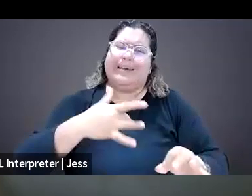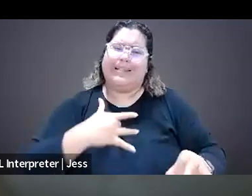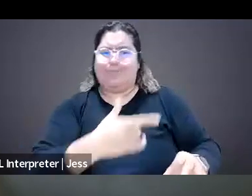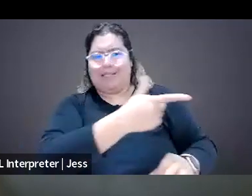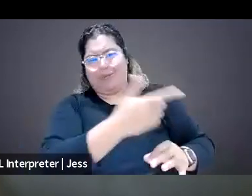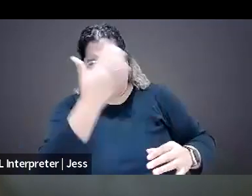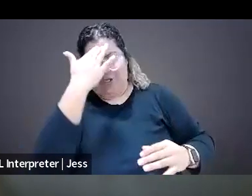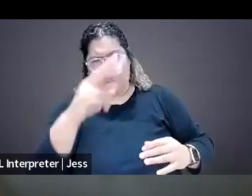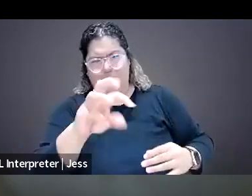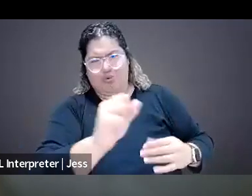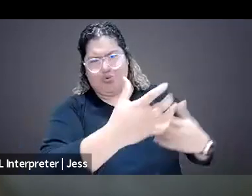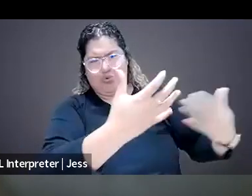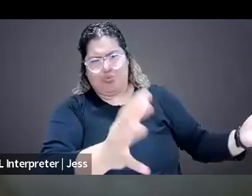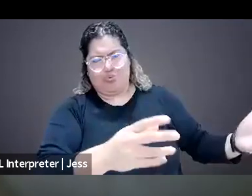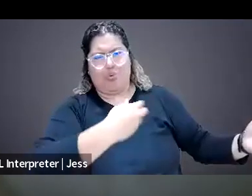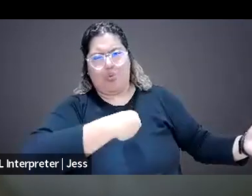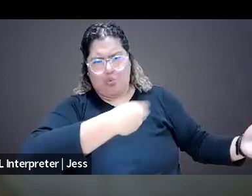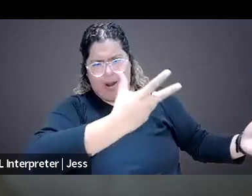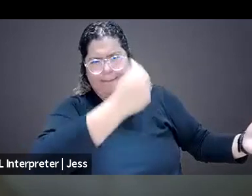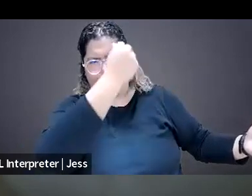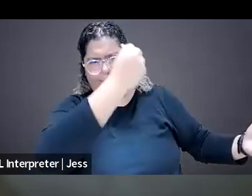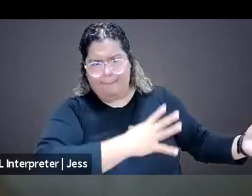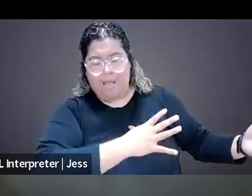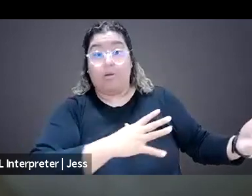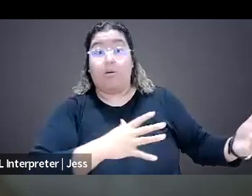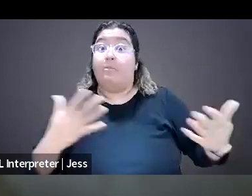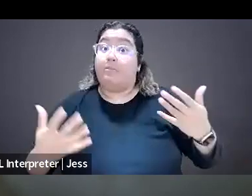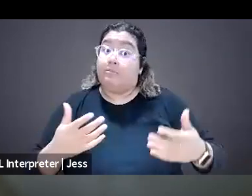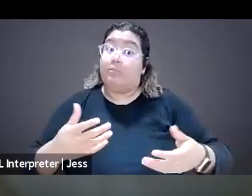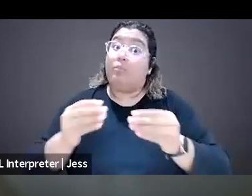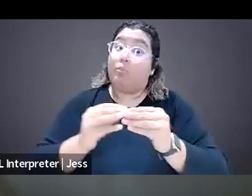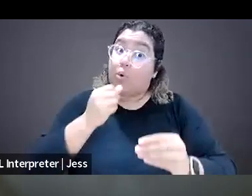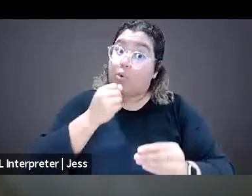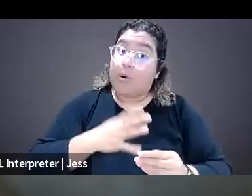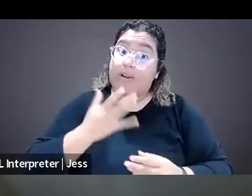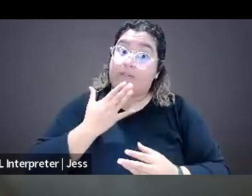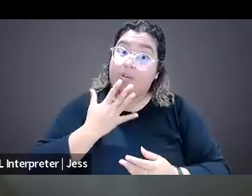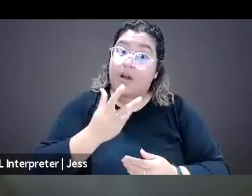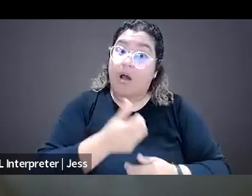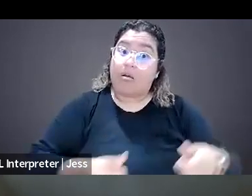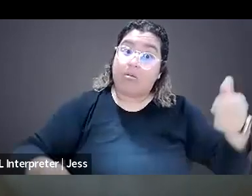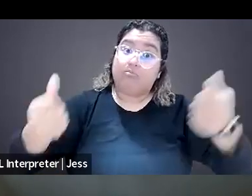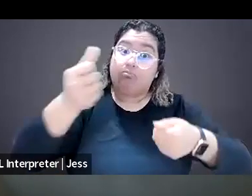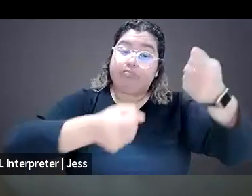and having more women, and women of color in positions of power and just in newsrooms would make it for a better